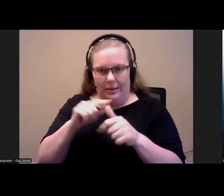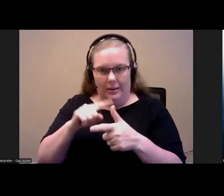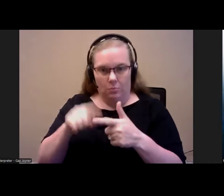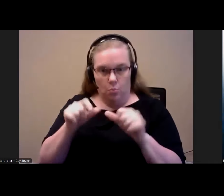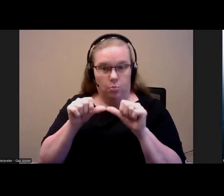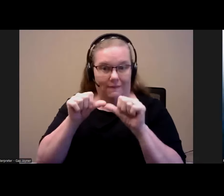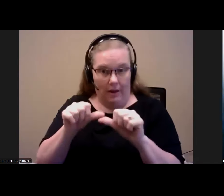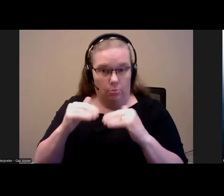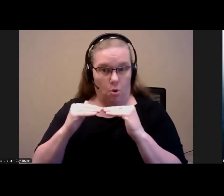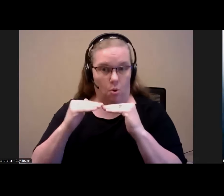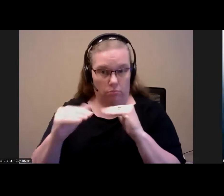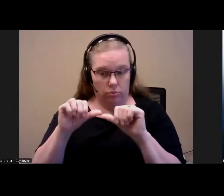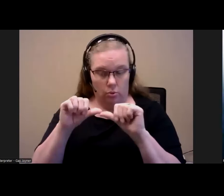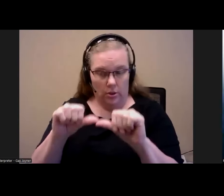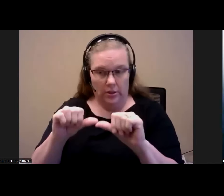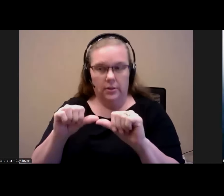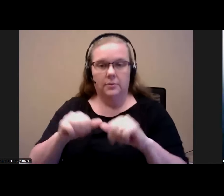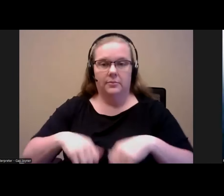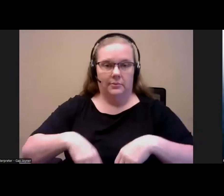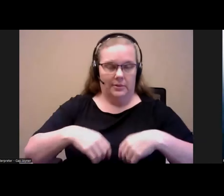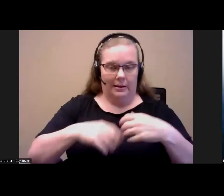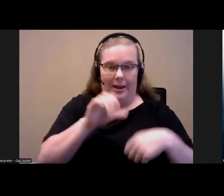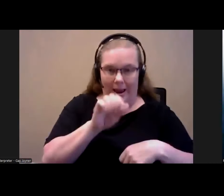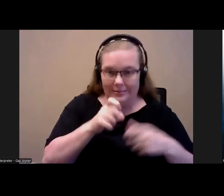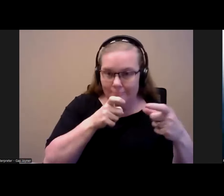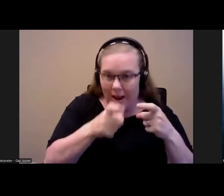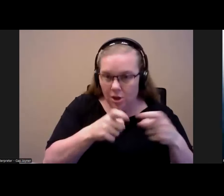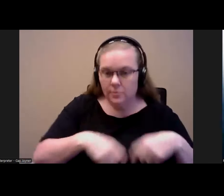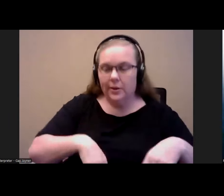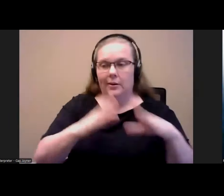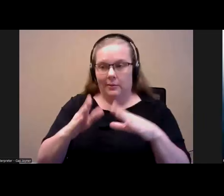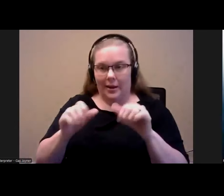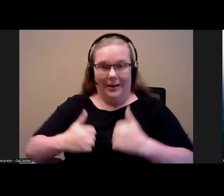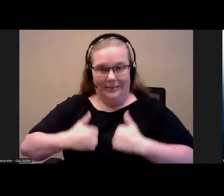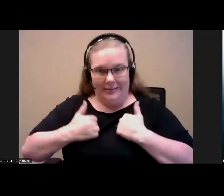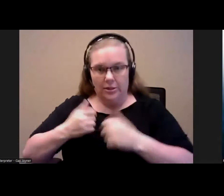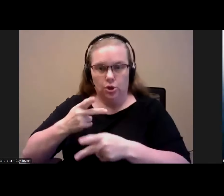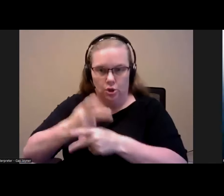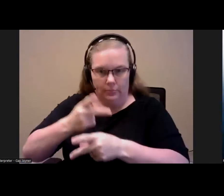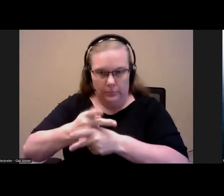case management, tenancy sustaining services to the household or individual so that they can stay